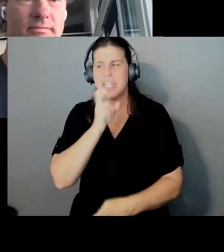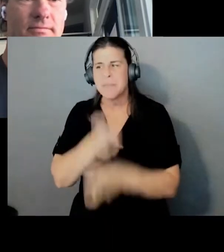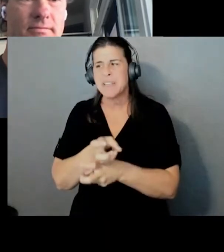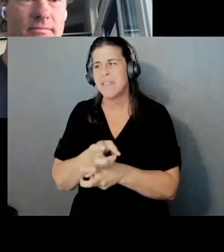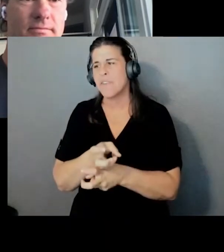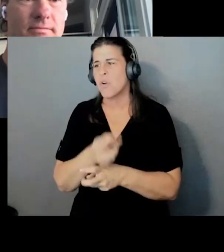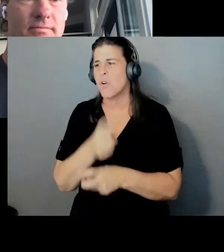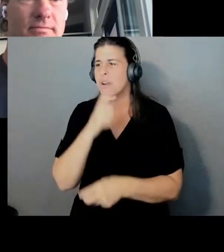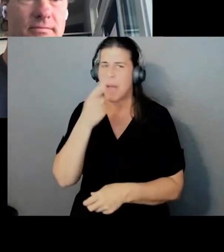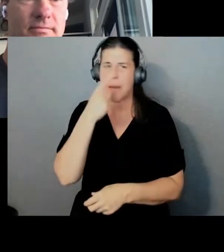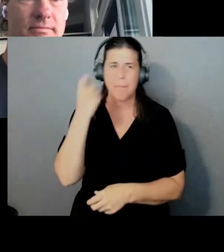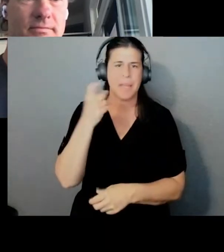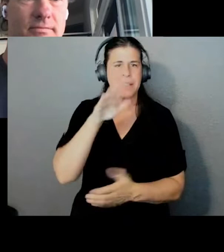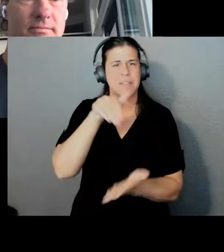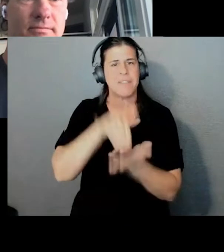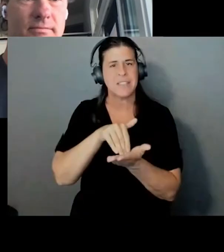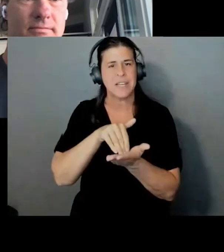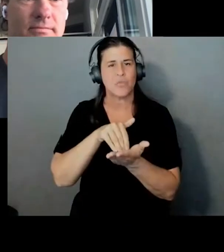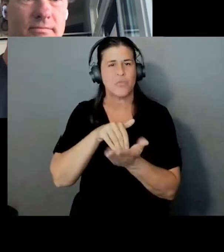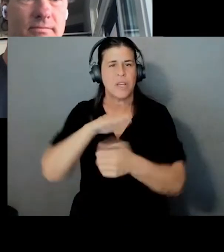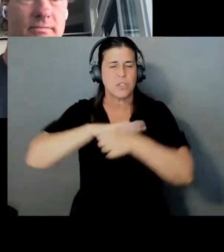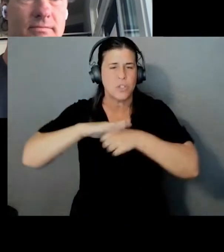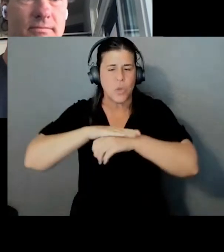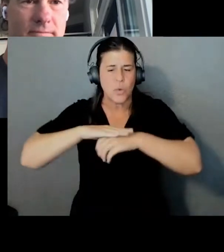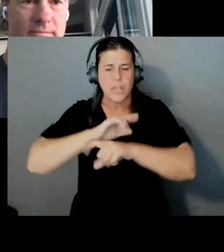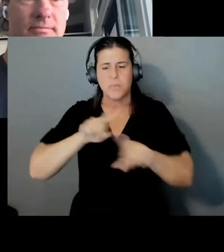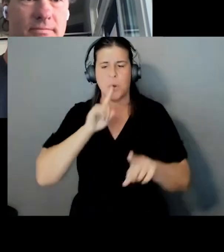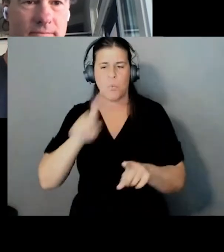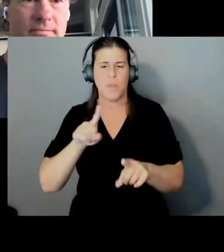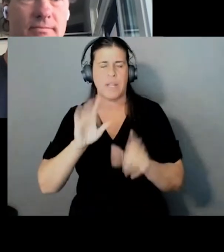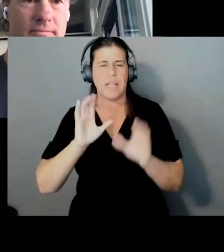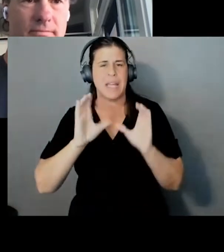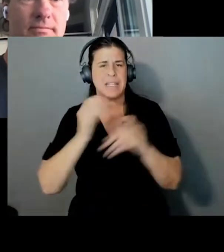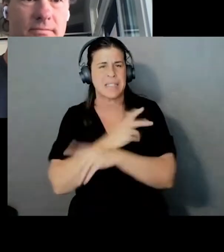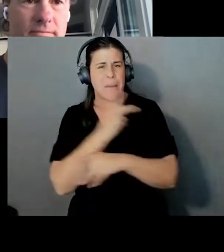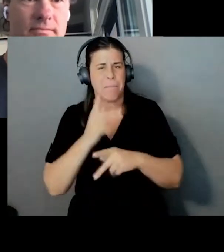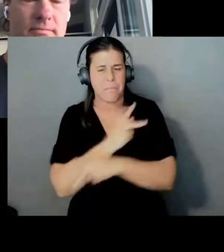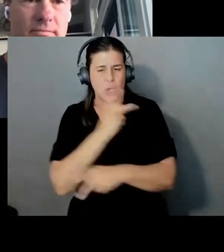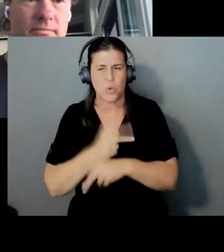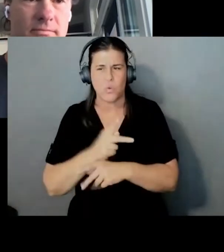I would assume, also because it's compute intensive to actually encrypt something, right?